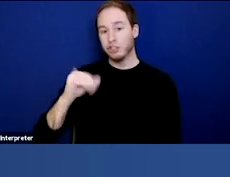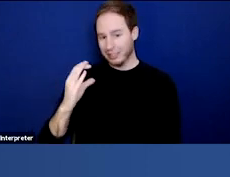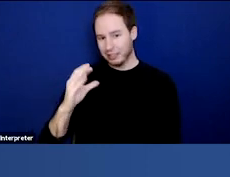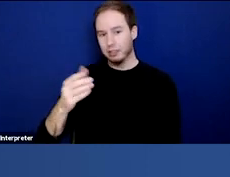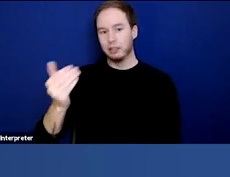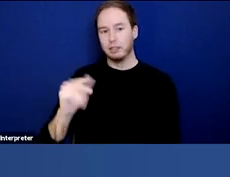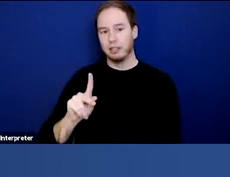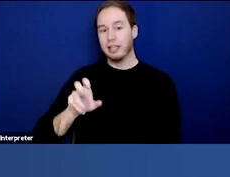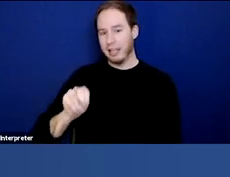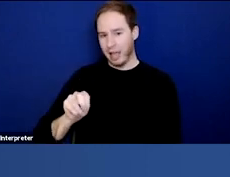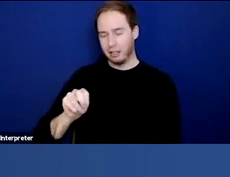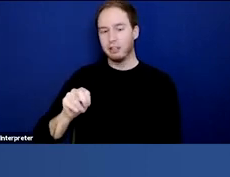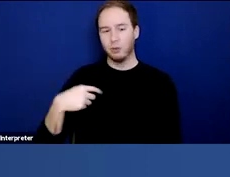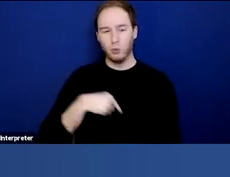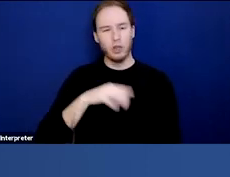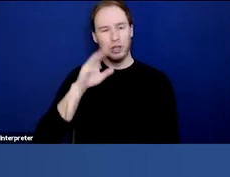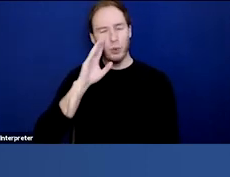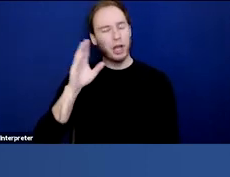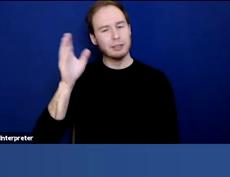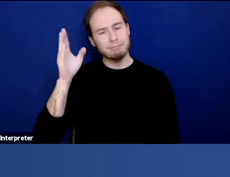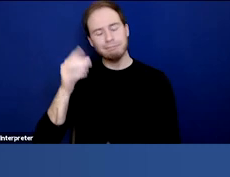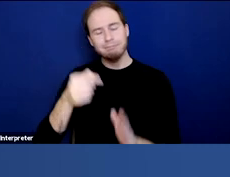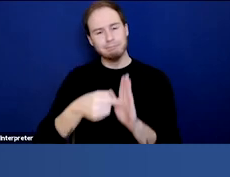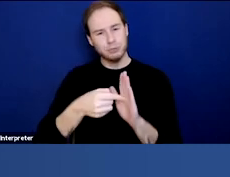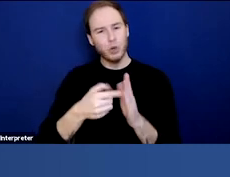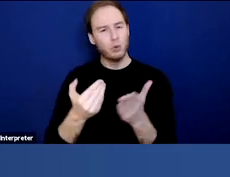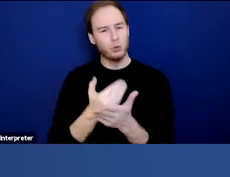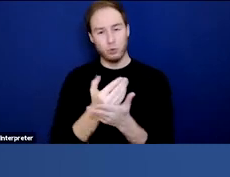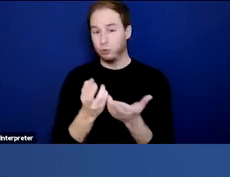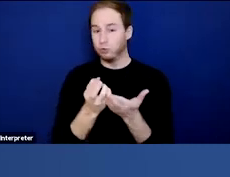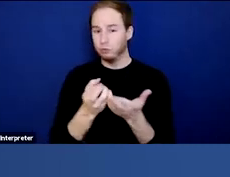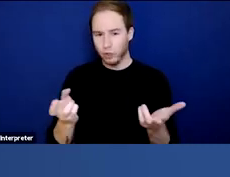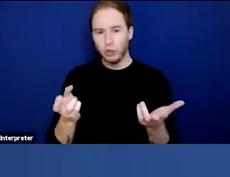And we're here to take you through a sampling of this new resource, and then share some insight into really